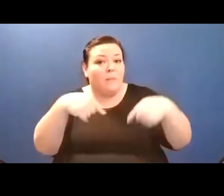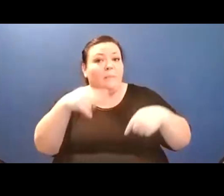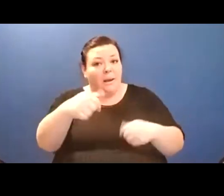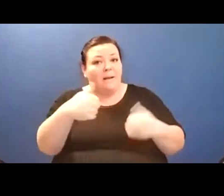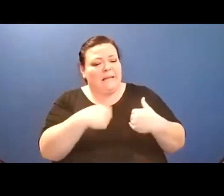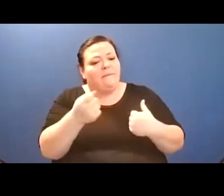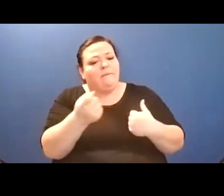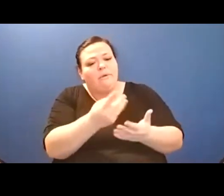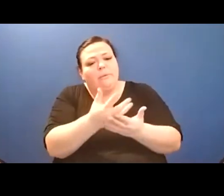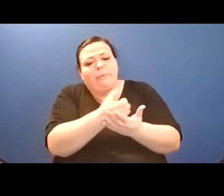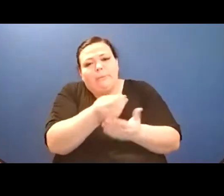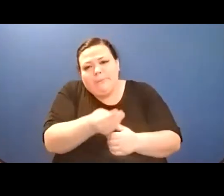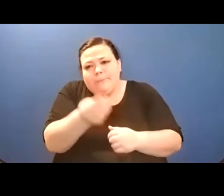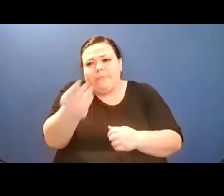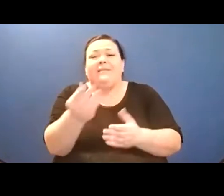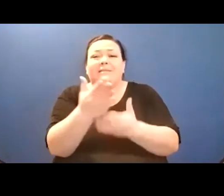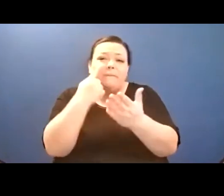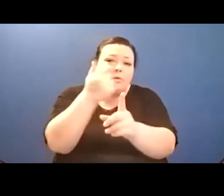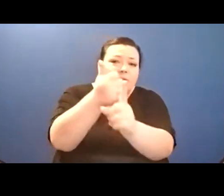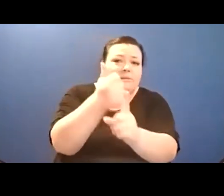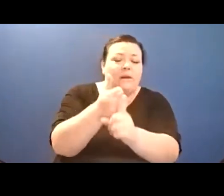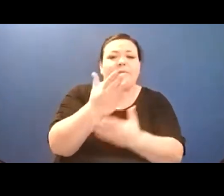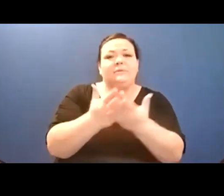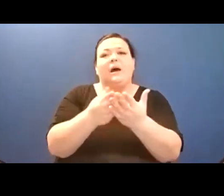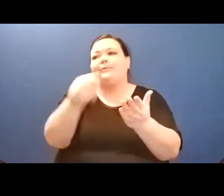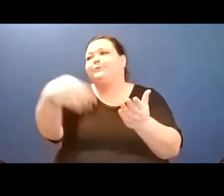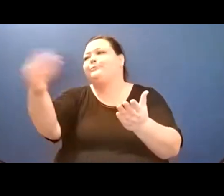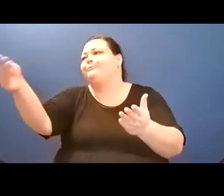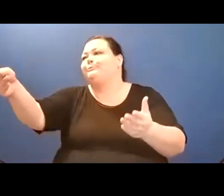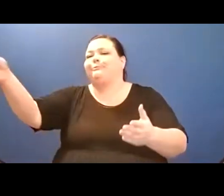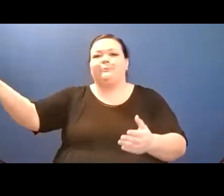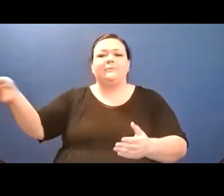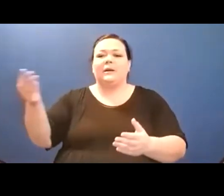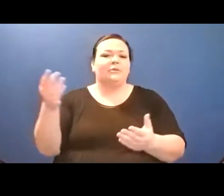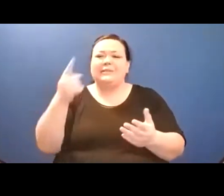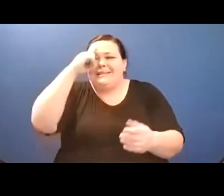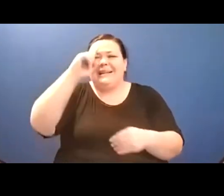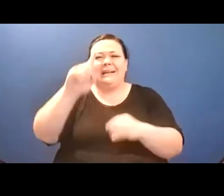Molly you're muted-- Ah, all right, can you hear me?-- Yes--.